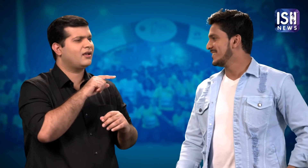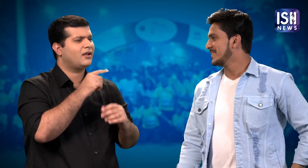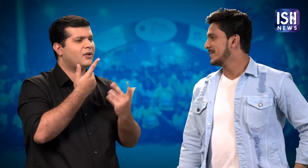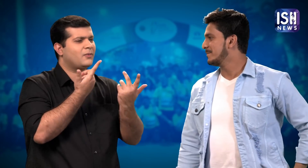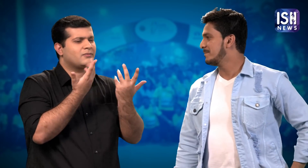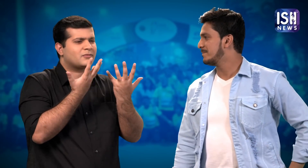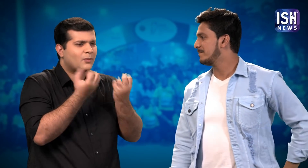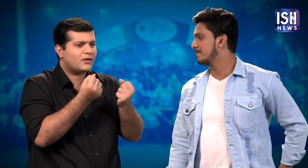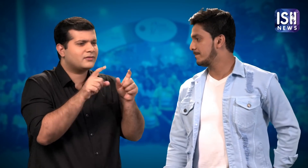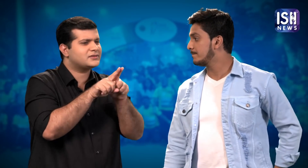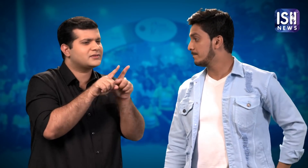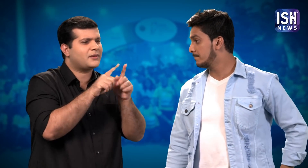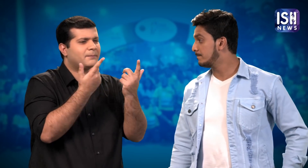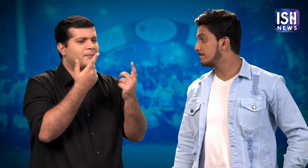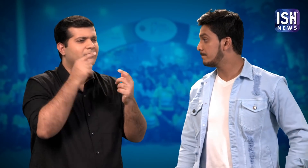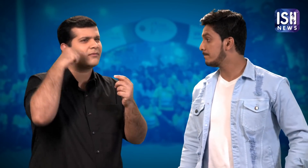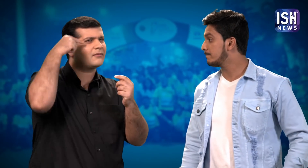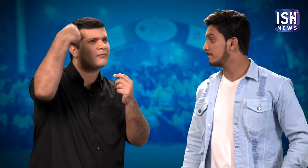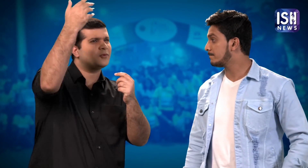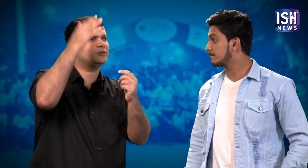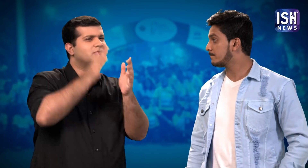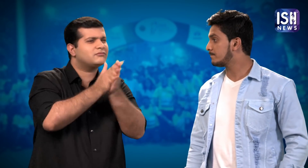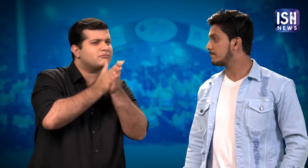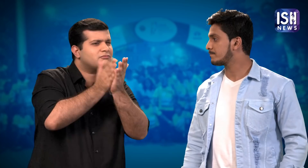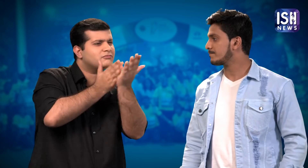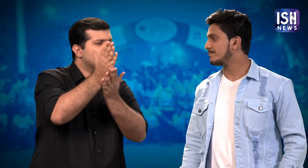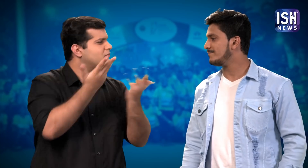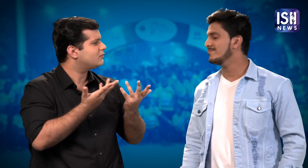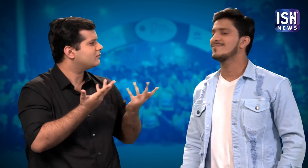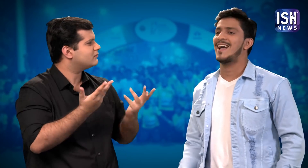What do you want to achieve in the future?